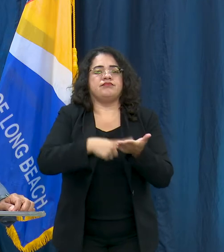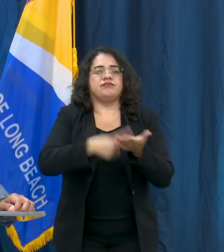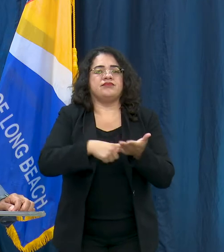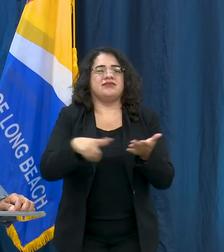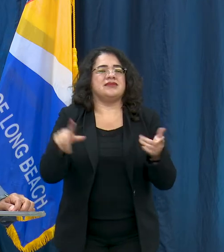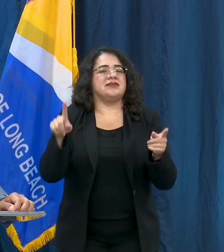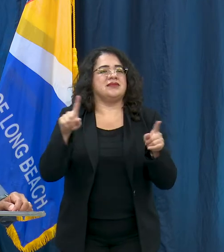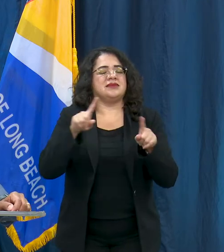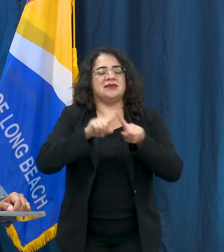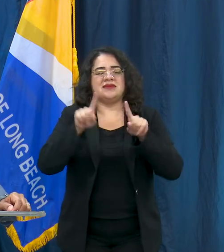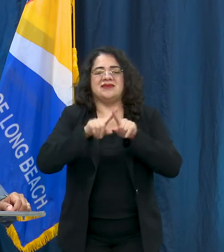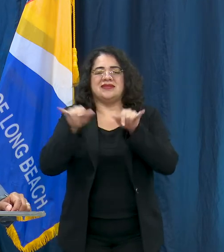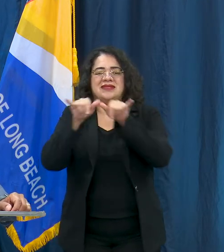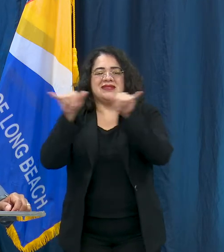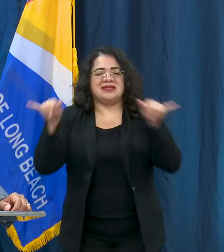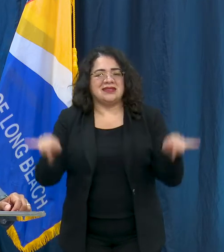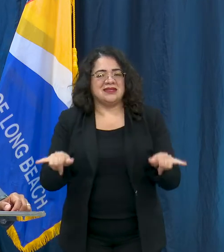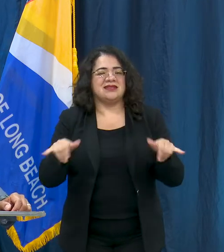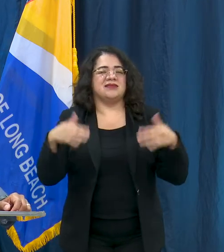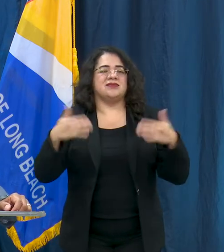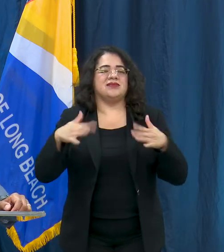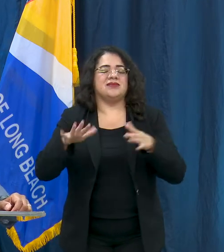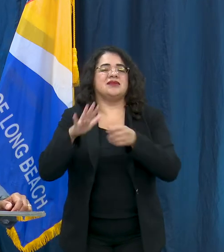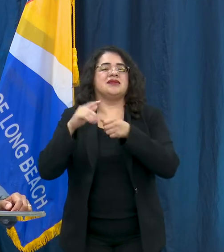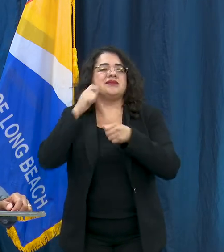racial injustices, and ensuring equity for